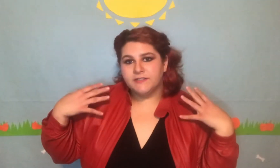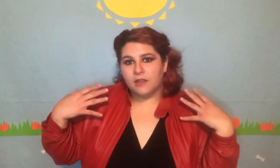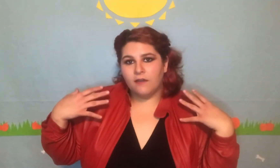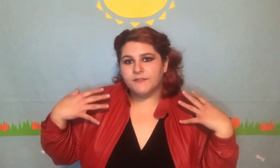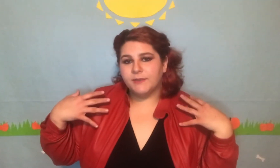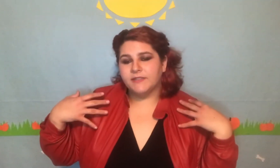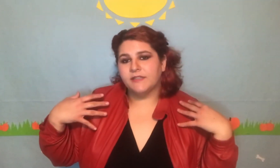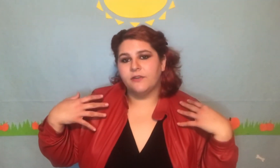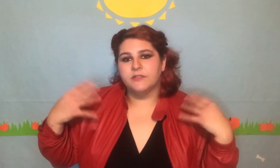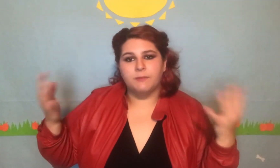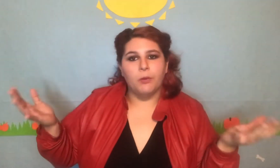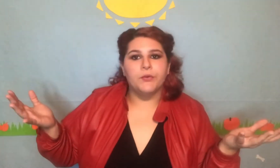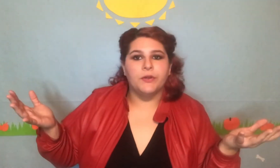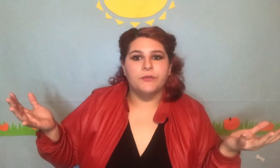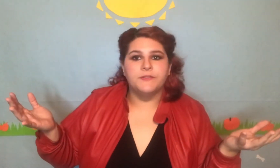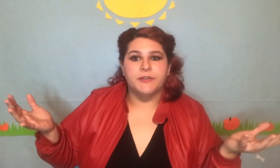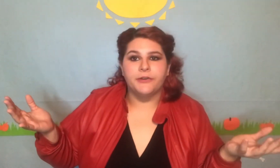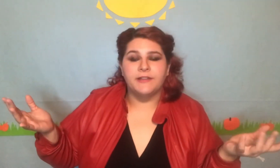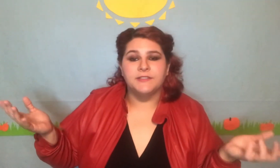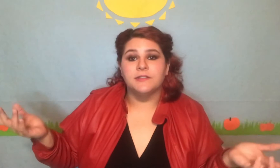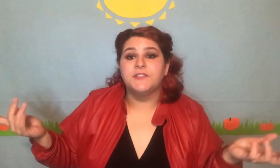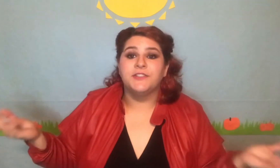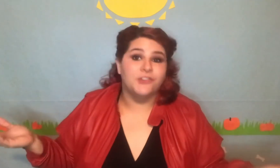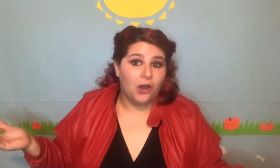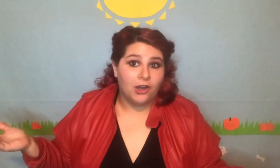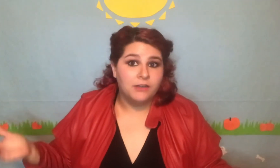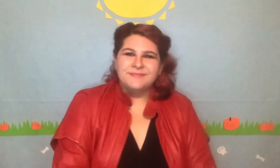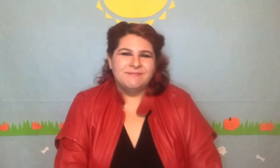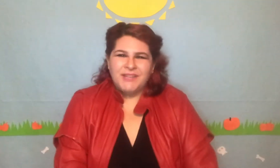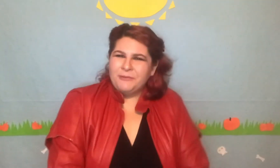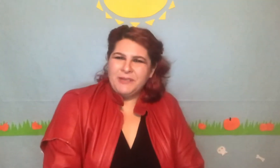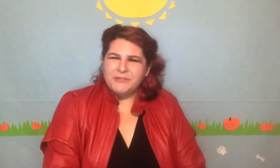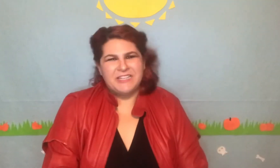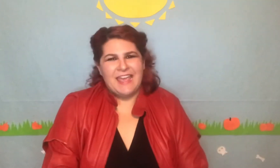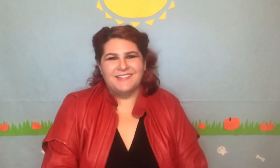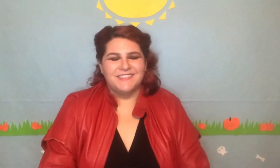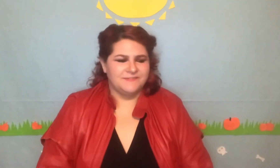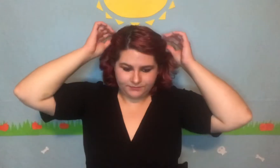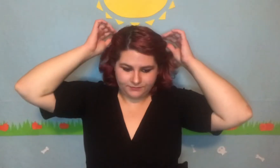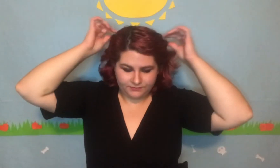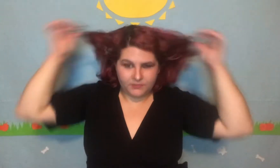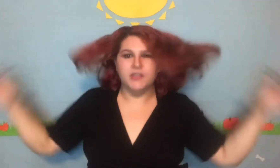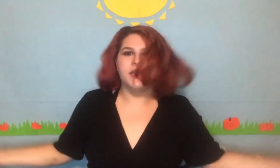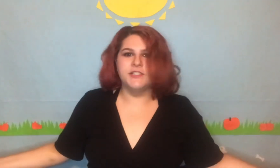gloves, because I don't smoke clove cigarettes or listen to ska - like we can pretend. And just like